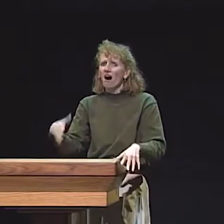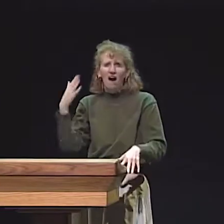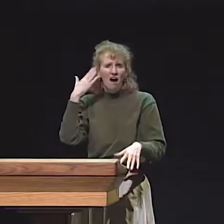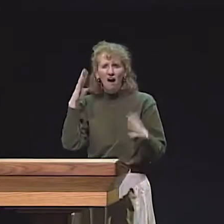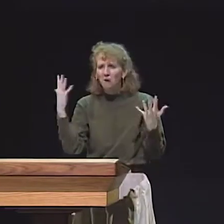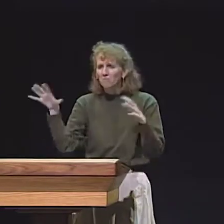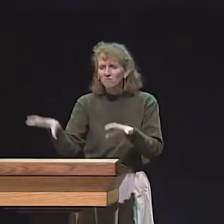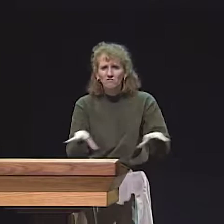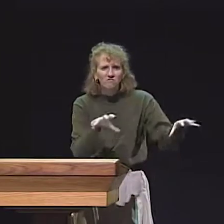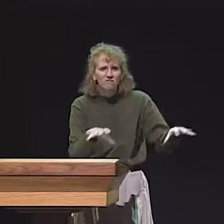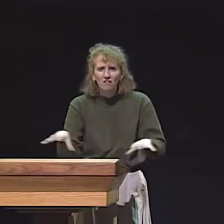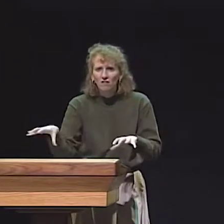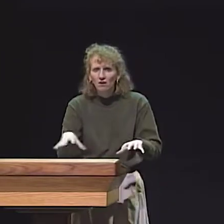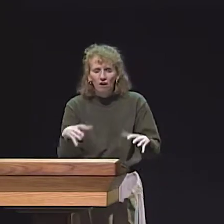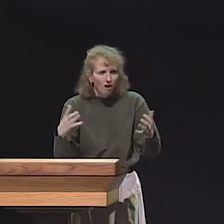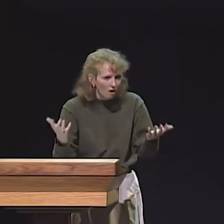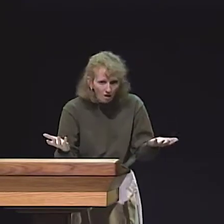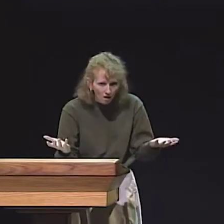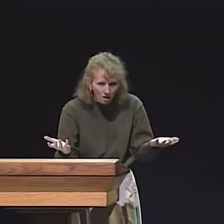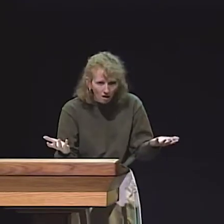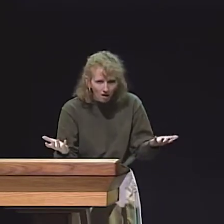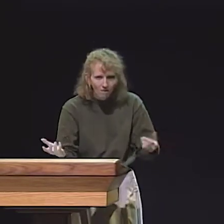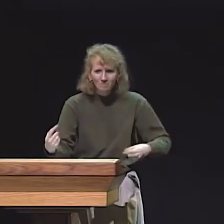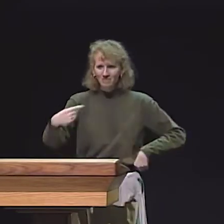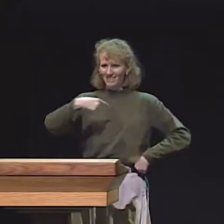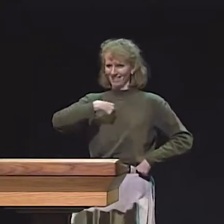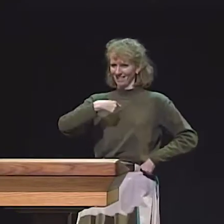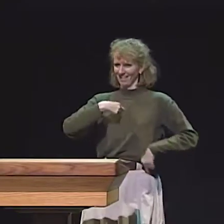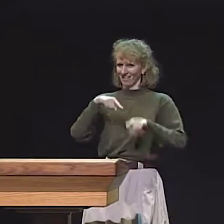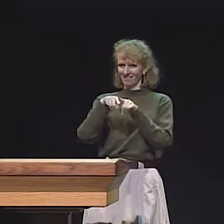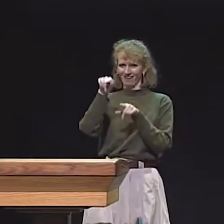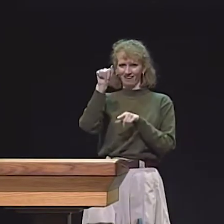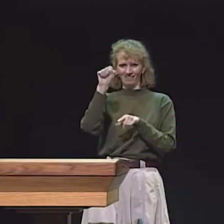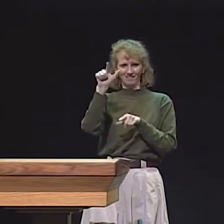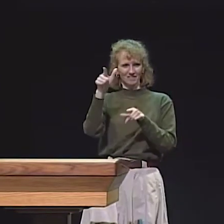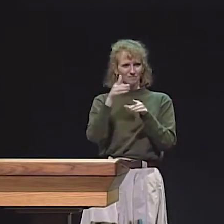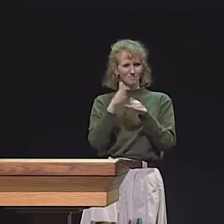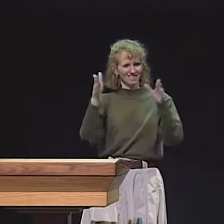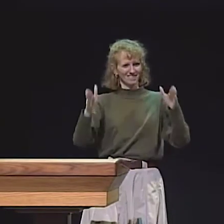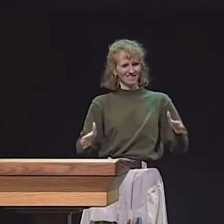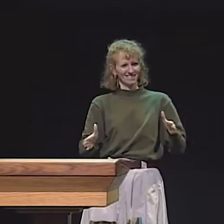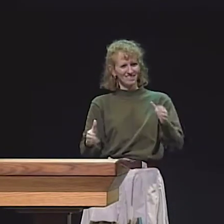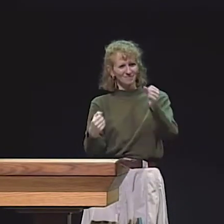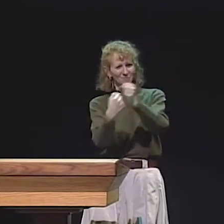BUT, HOWEVER, THERE IS A PROBLEM. WHAT HAPPENS IF THE KIDS DON'T KNOW HOW TO ROLE PLAY?